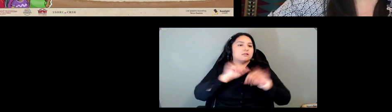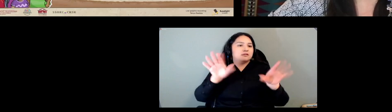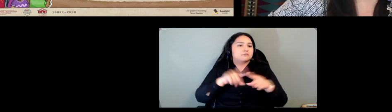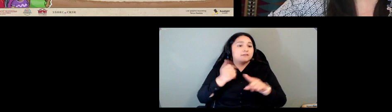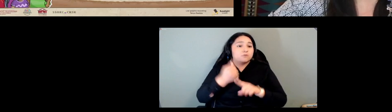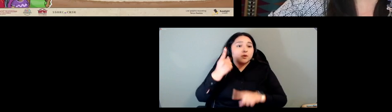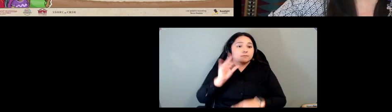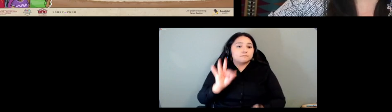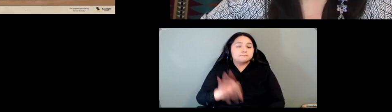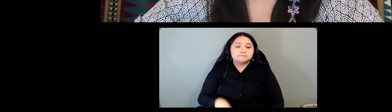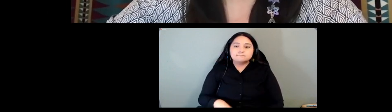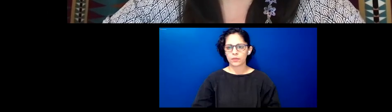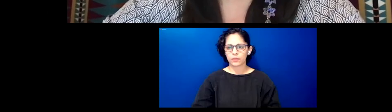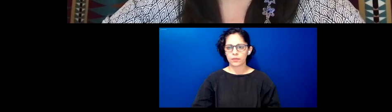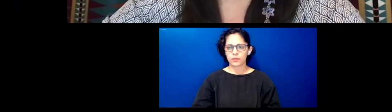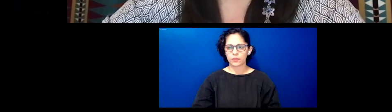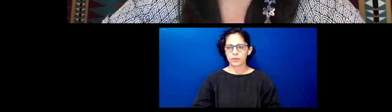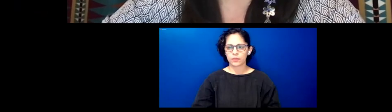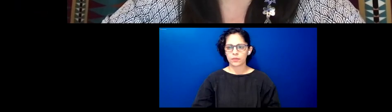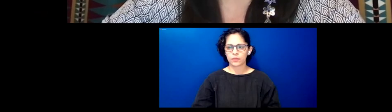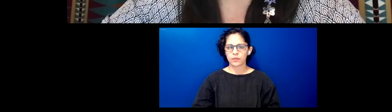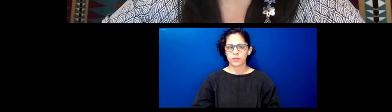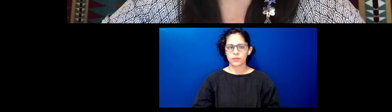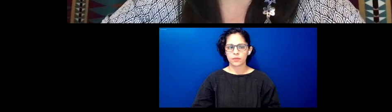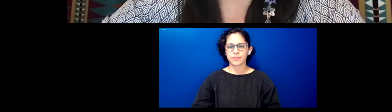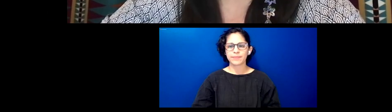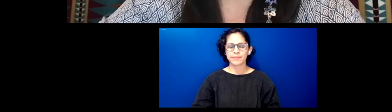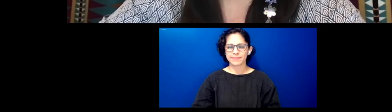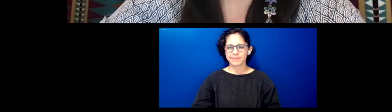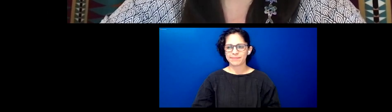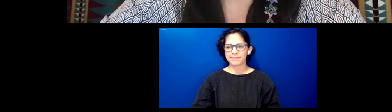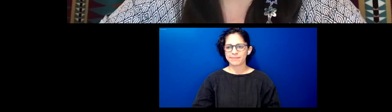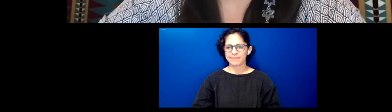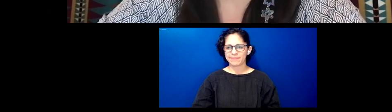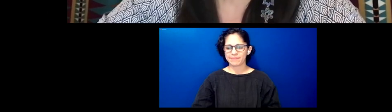you carrie